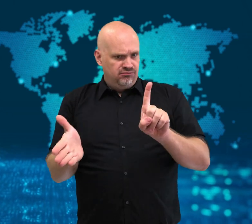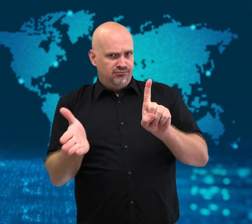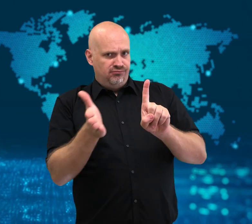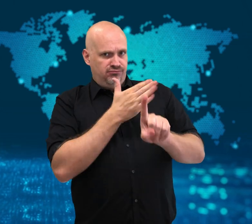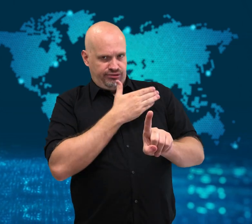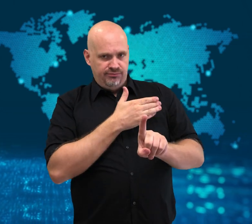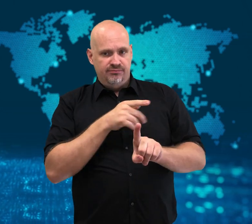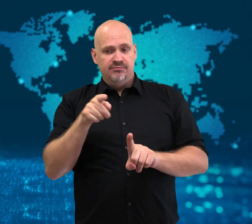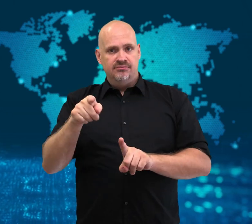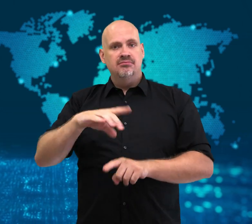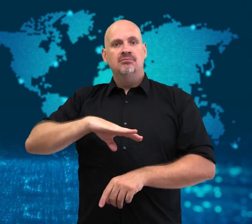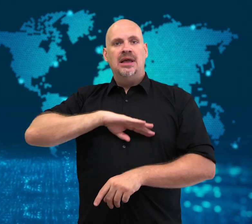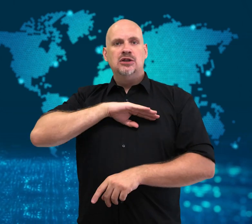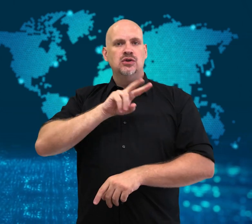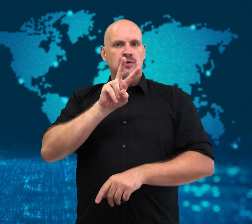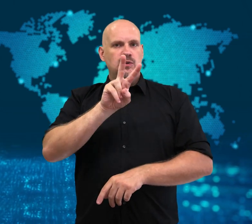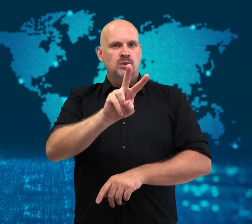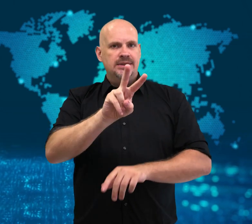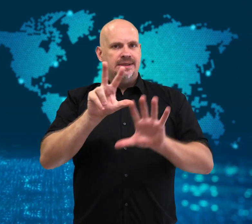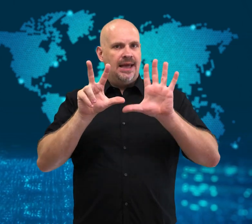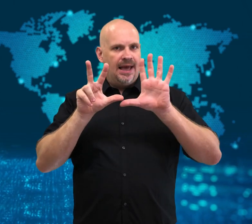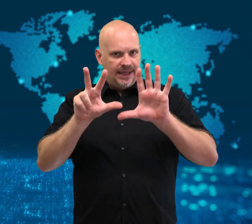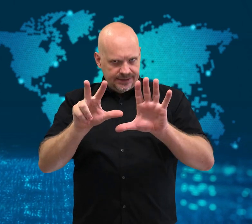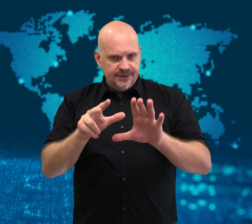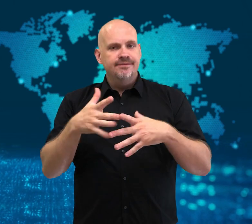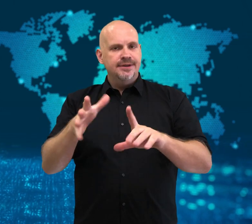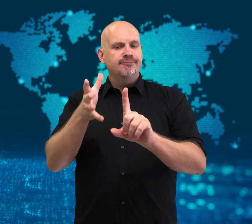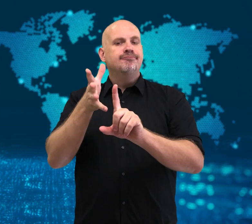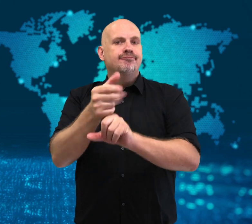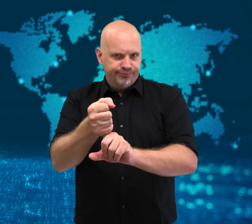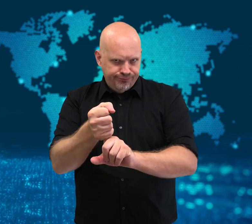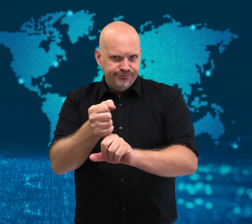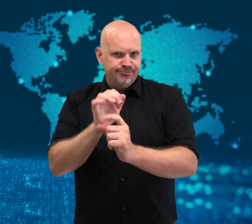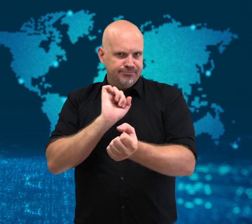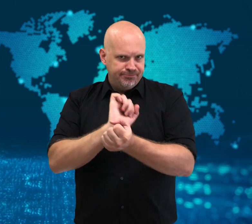but he was too late to stop the slap.